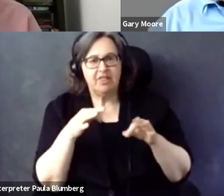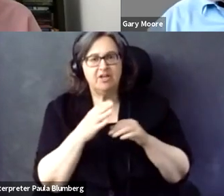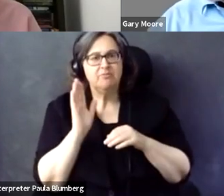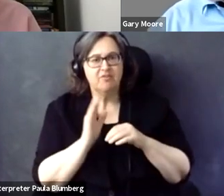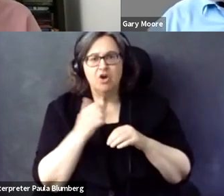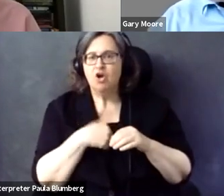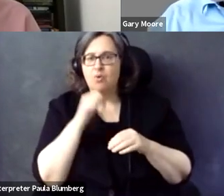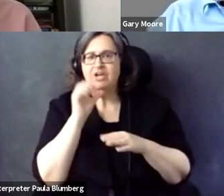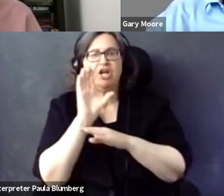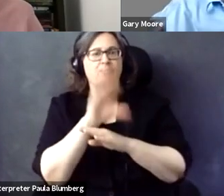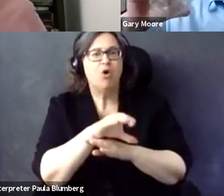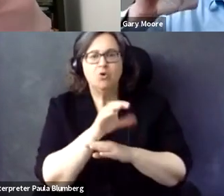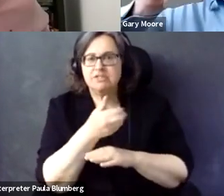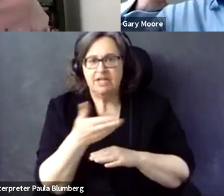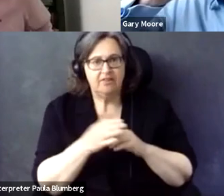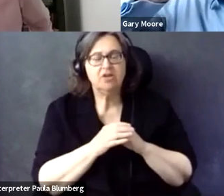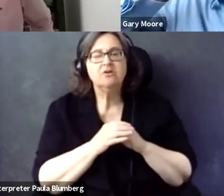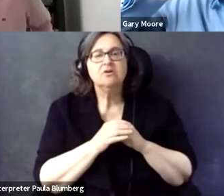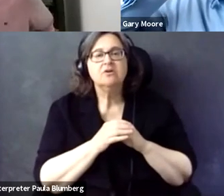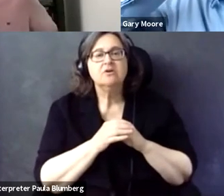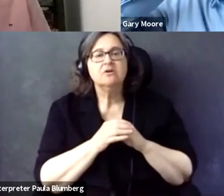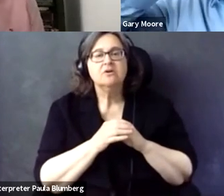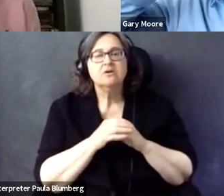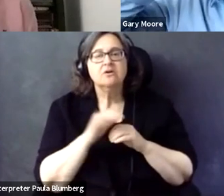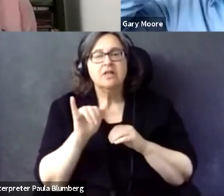So, we are not asking -- as I explained at the